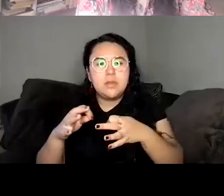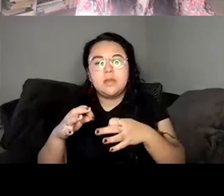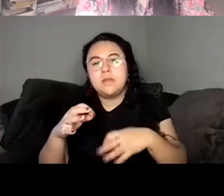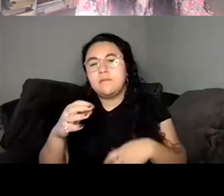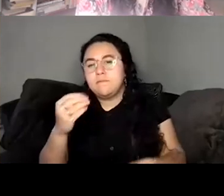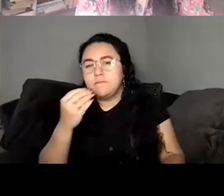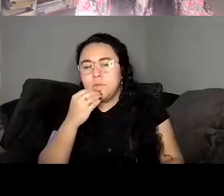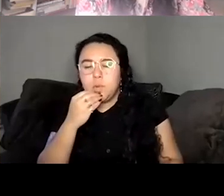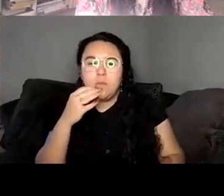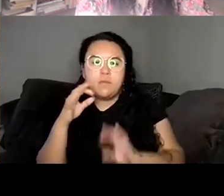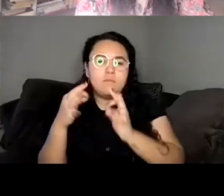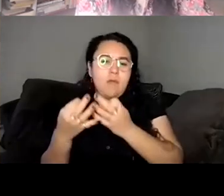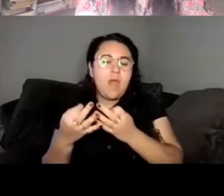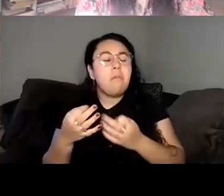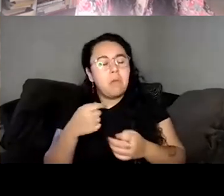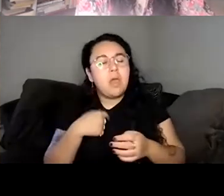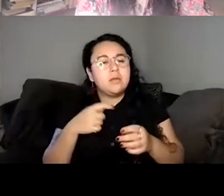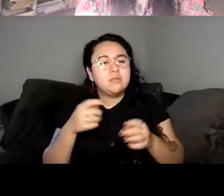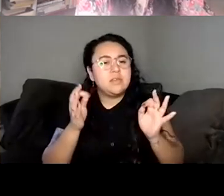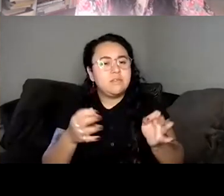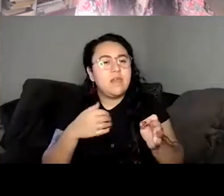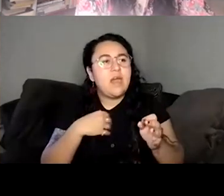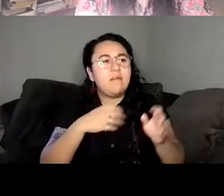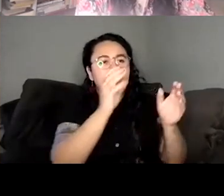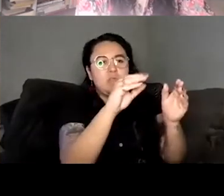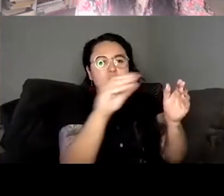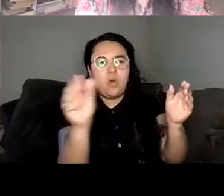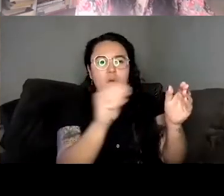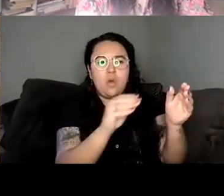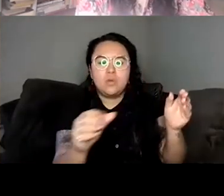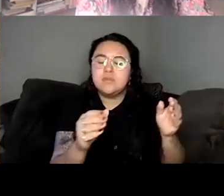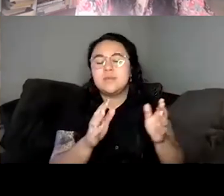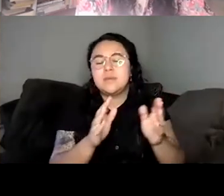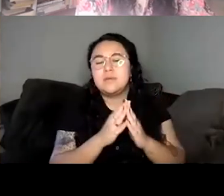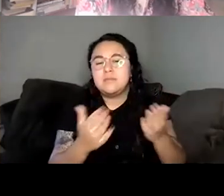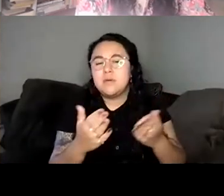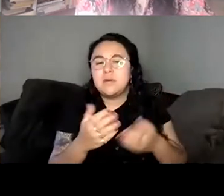would definitely be a lot of poetry on my shelf as well. Anything.